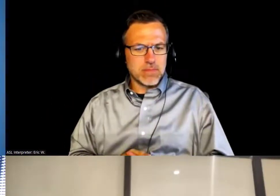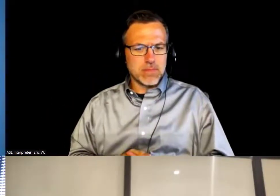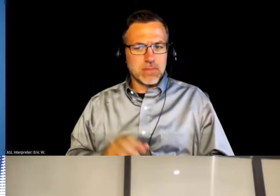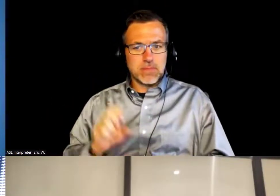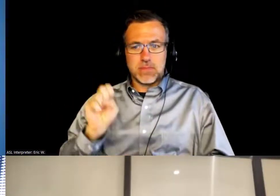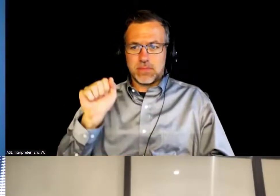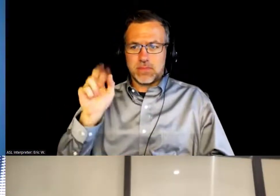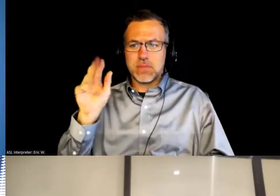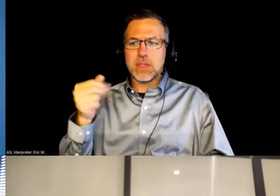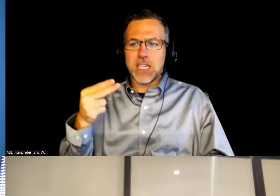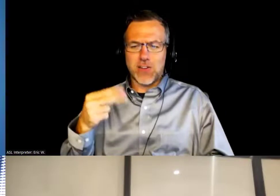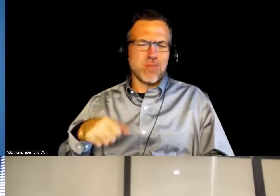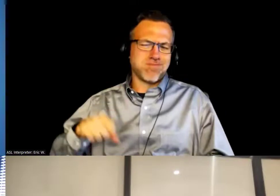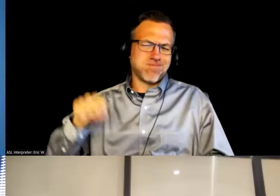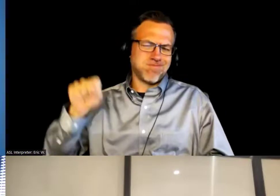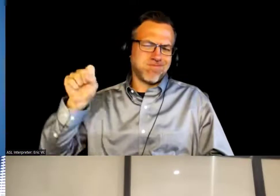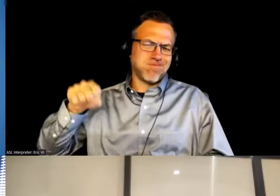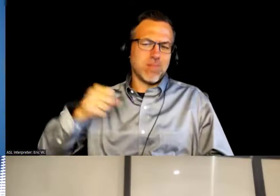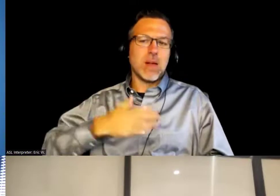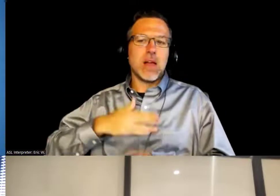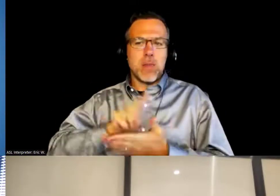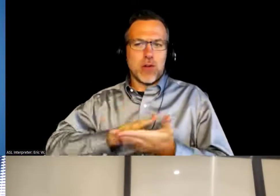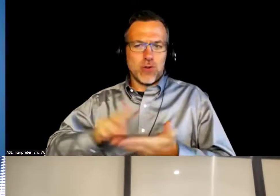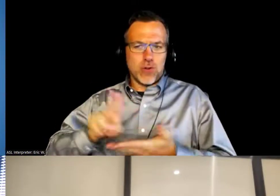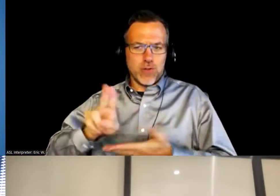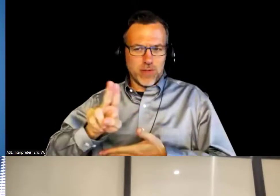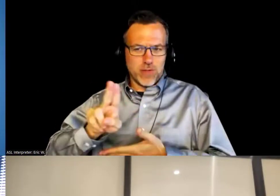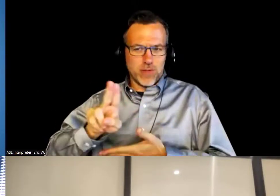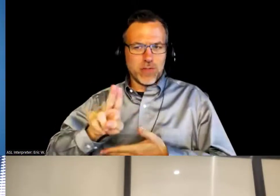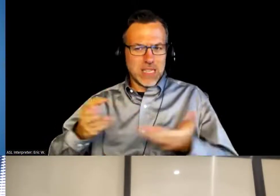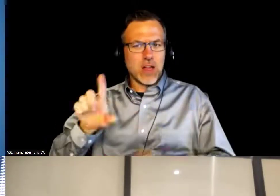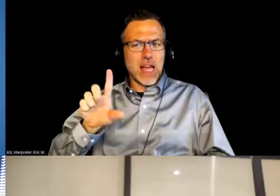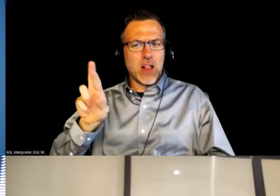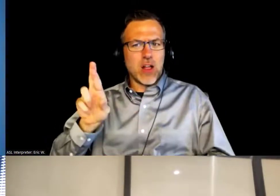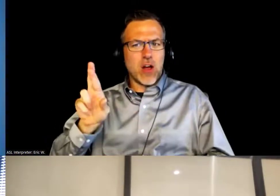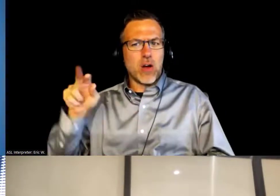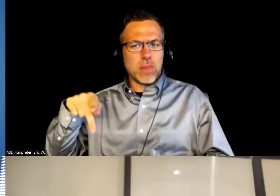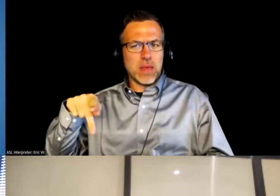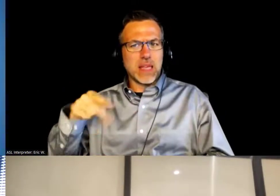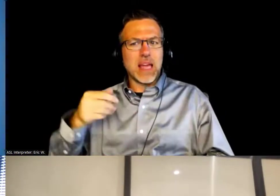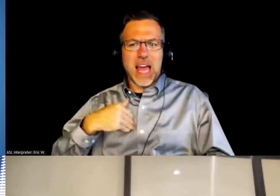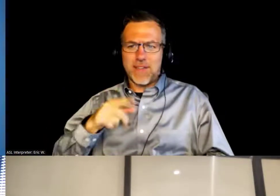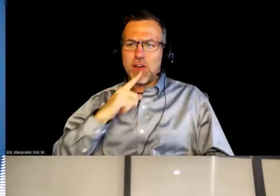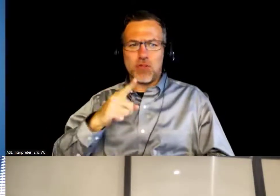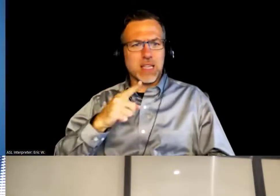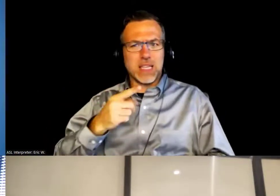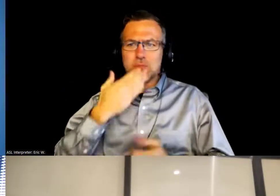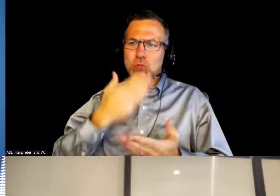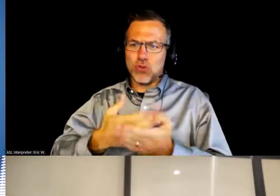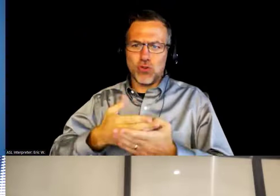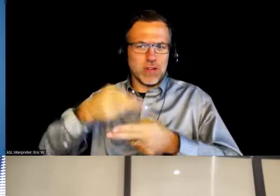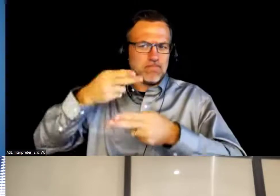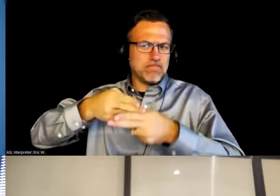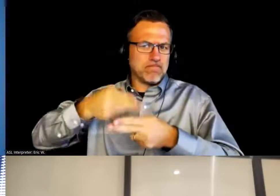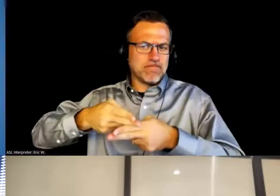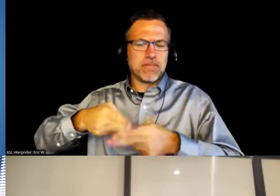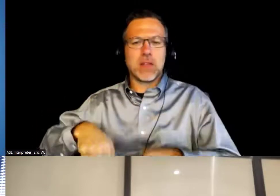Sarah Powell: For sure. My university, I think the LRP has a really positive reputation, and in fact, a postdoc that I worked with